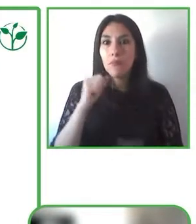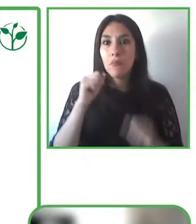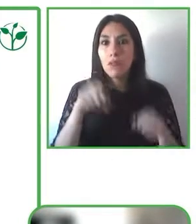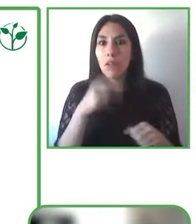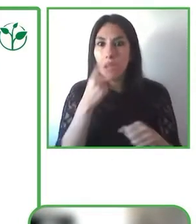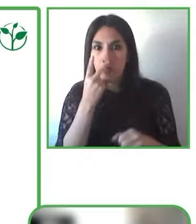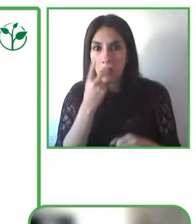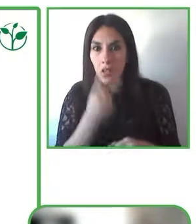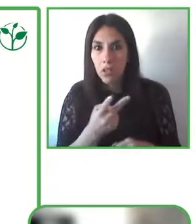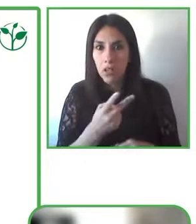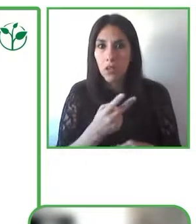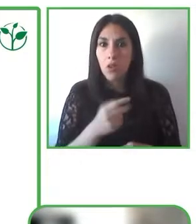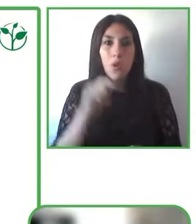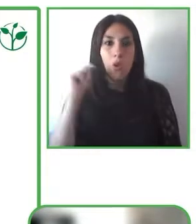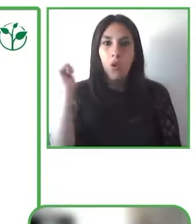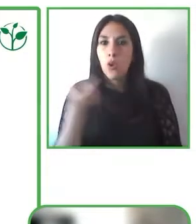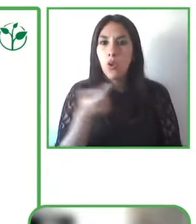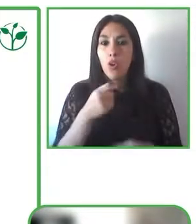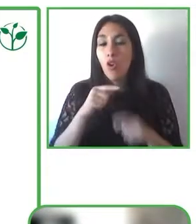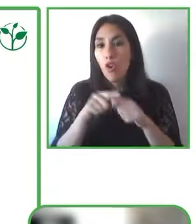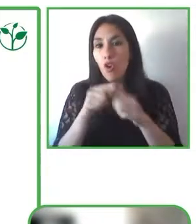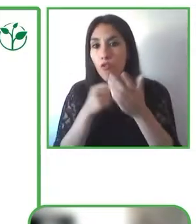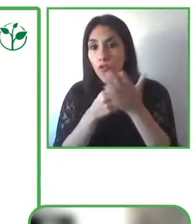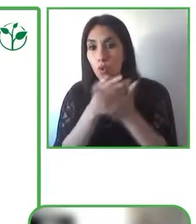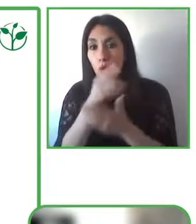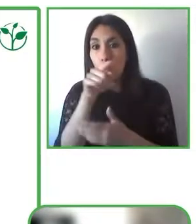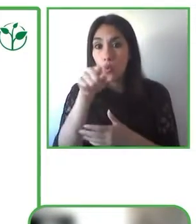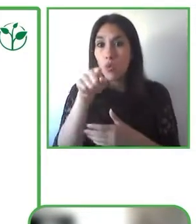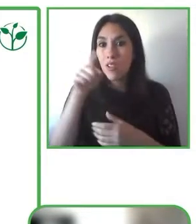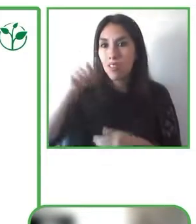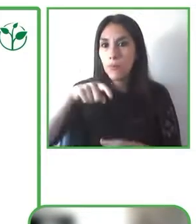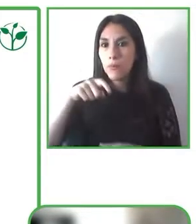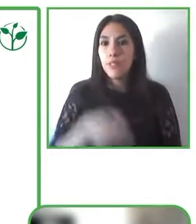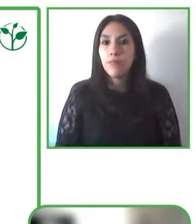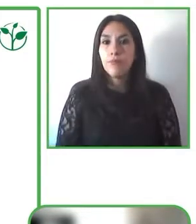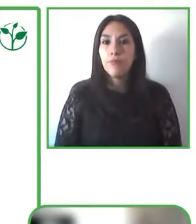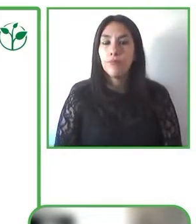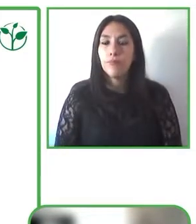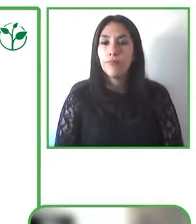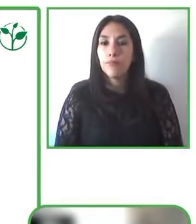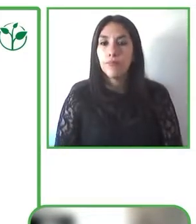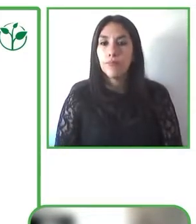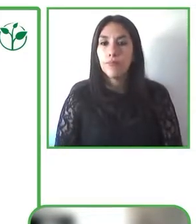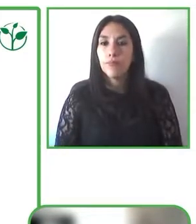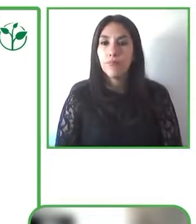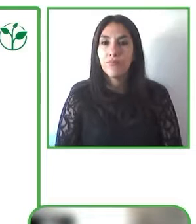Of course, finding about the device and the features that it support is one thing